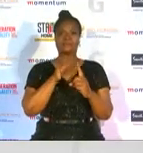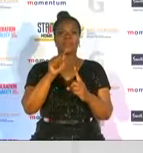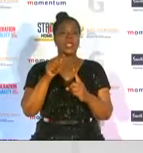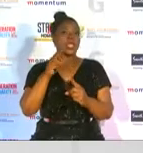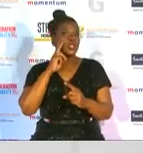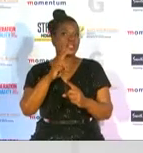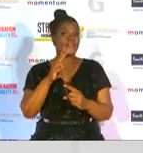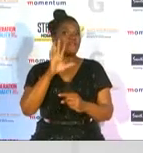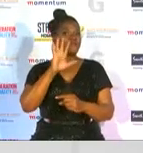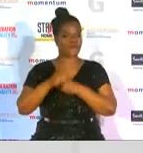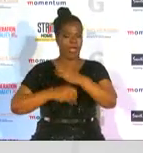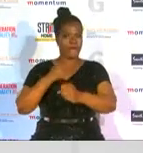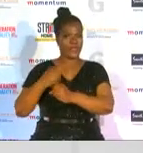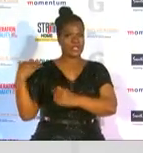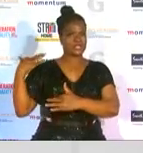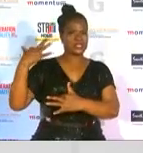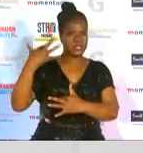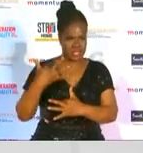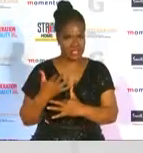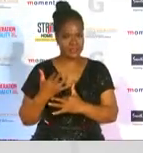because you missed the boat jump on board